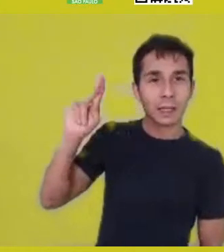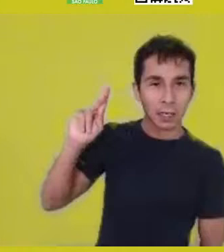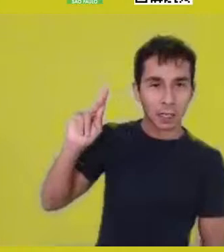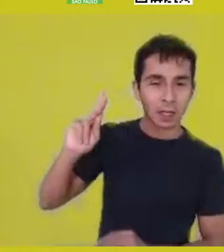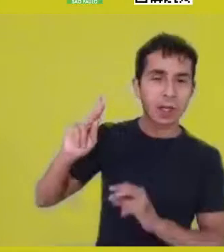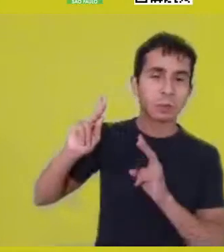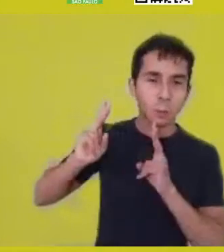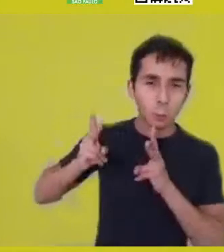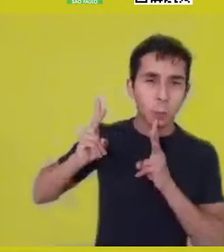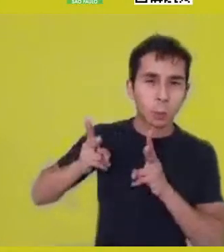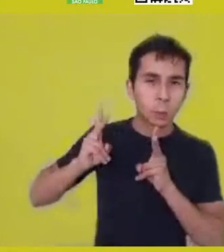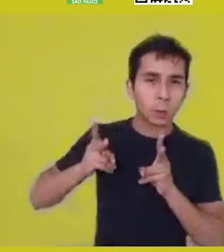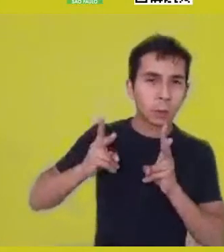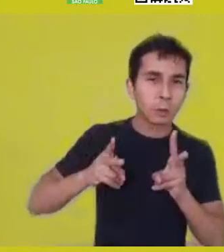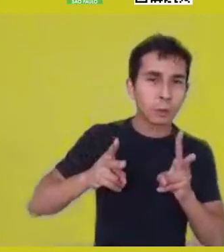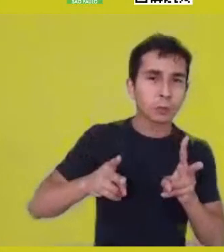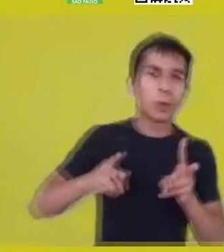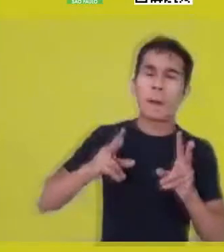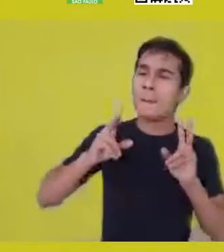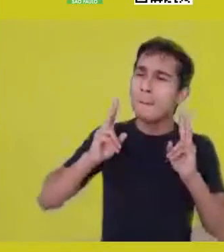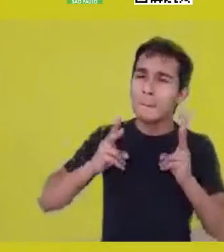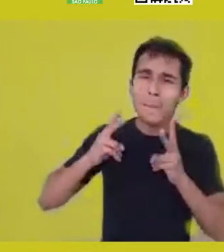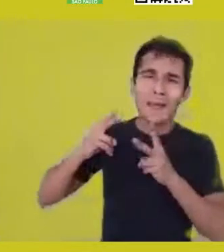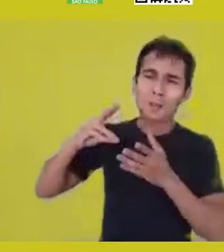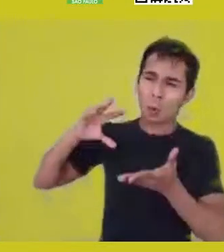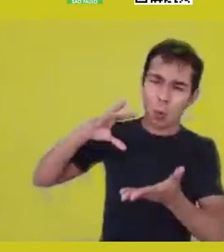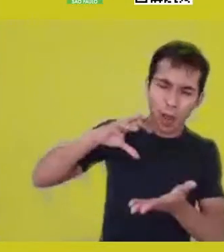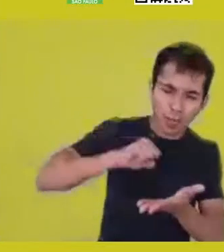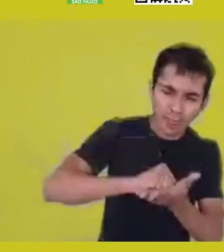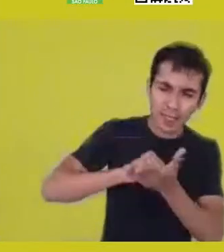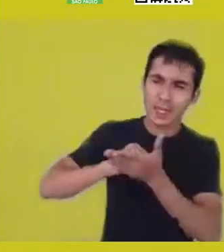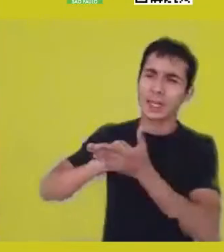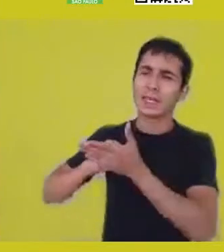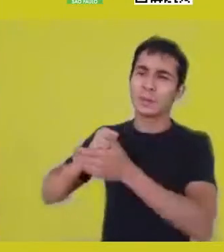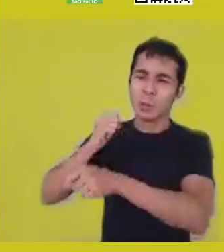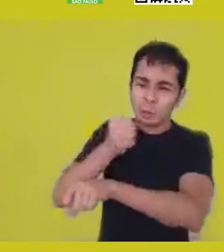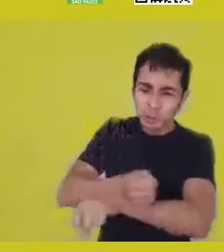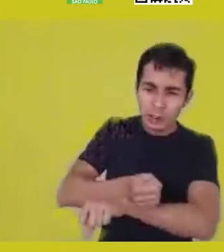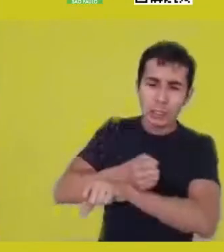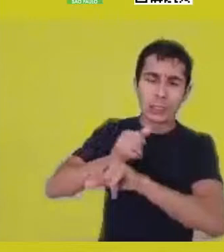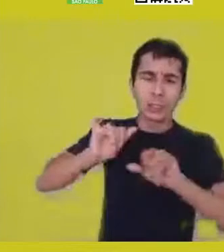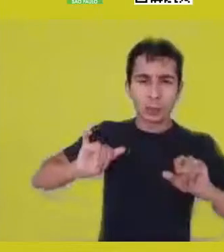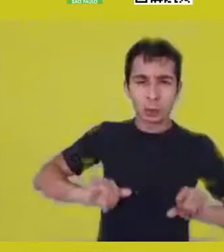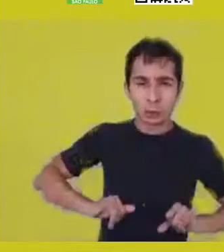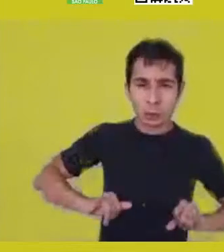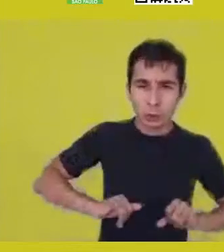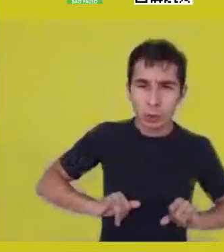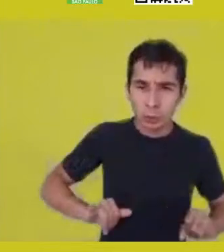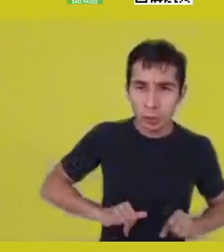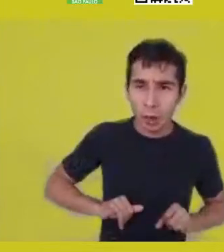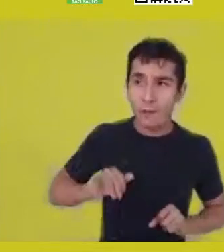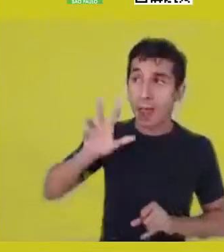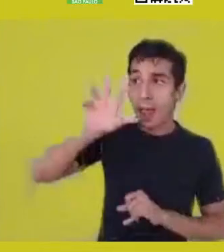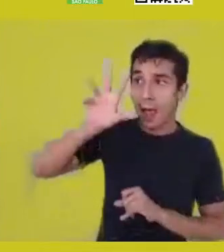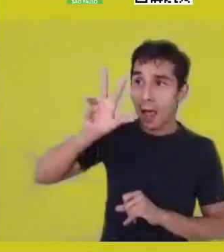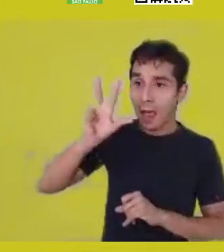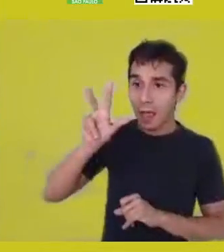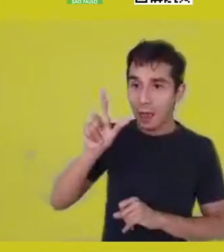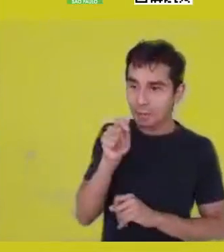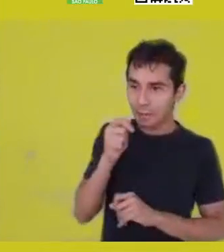even with the debris of colonialism. What was it that kept us alive?